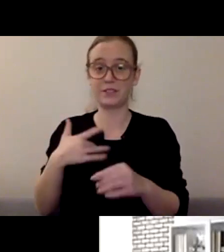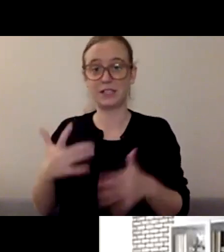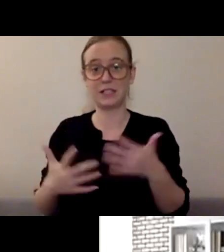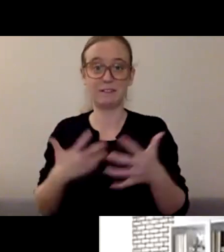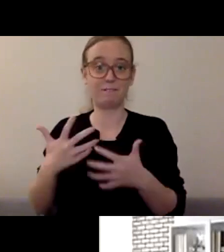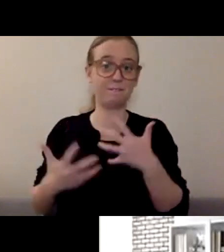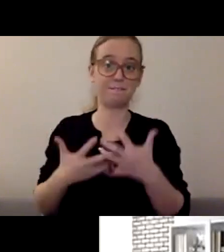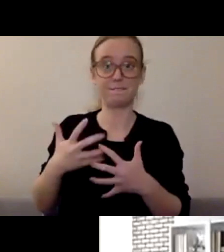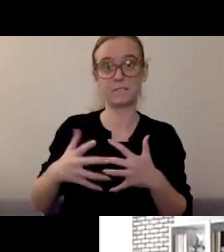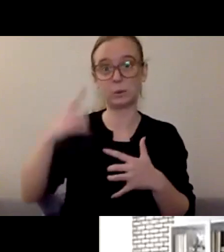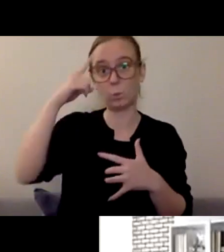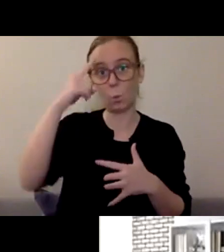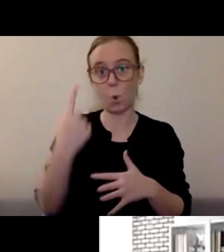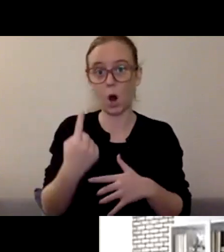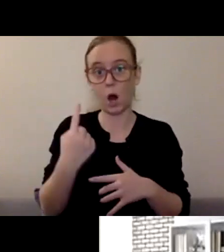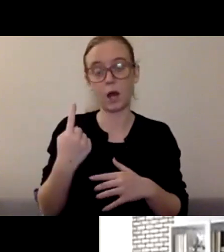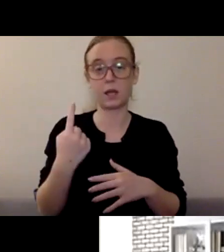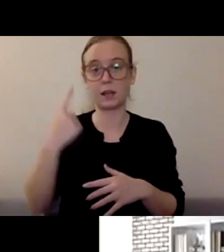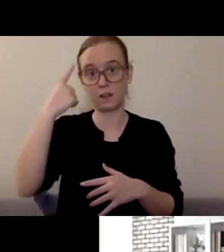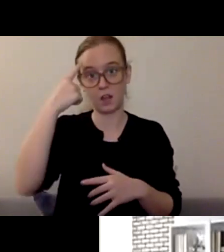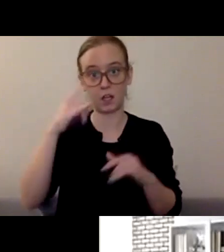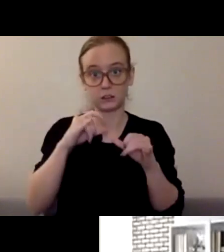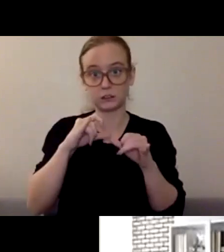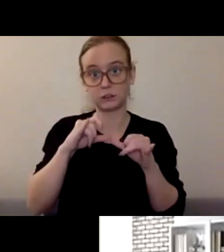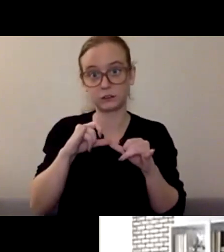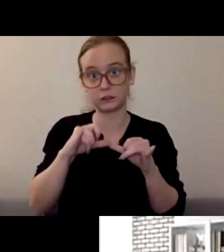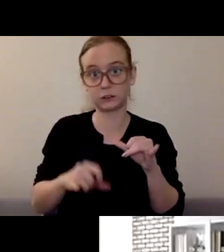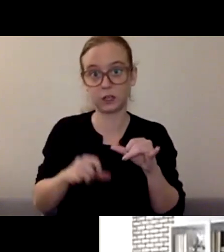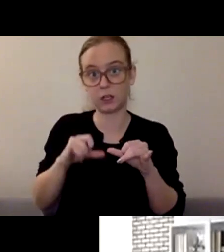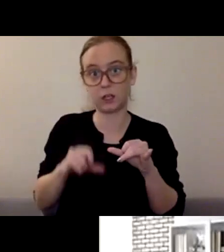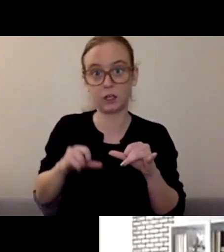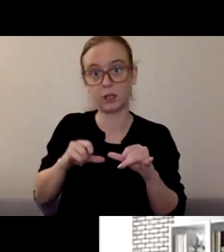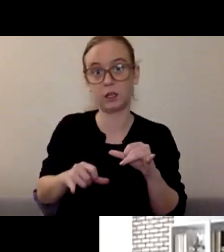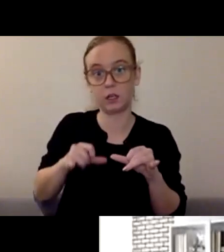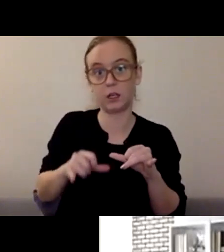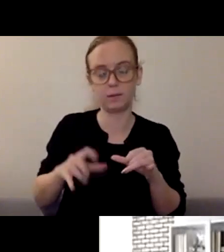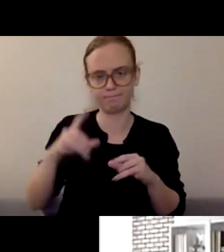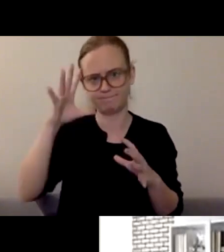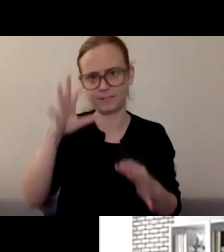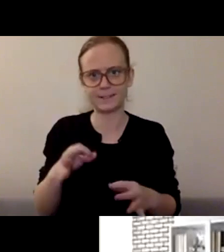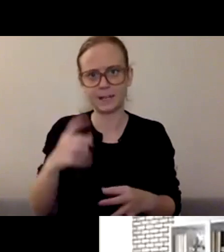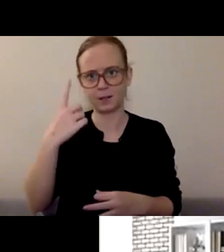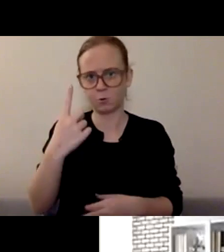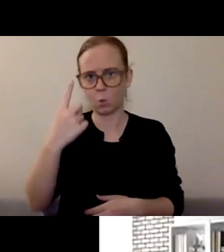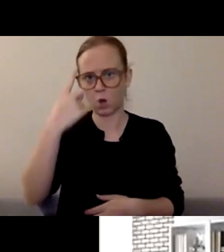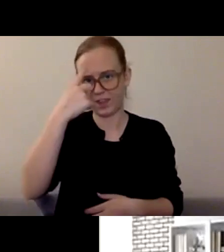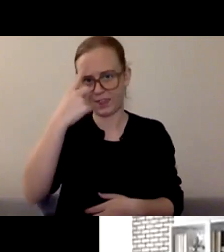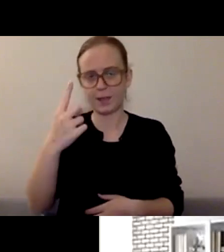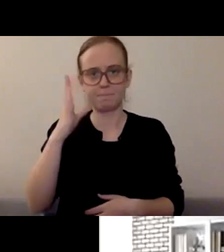and deciding you're gonna change that thought. And that's actually a form of self-care. When you change your thoughts,